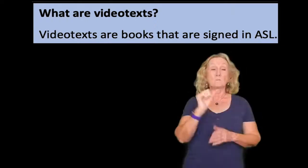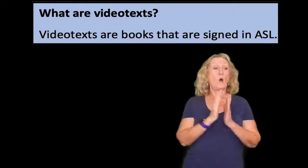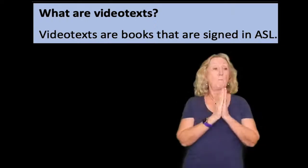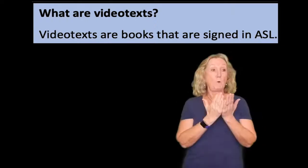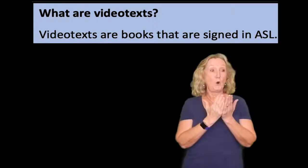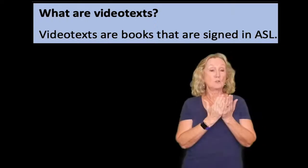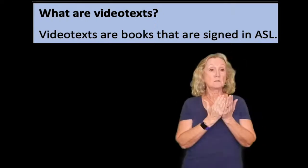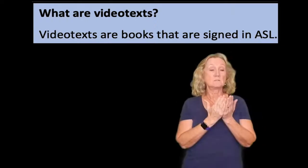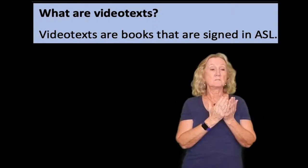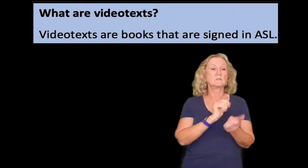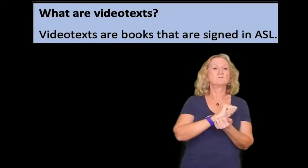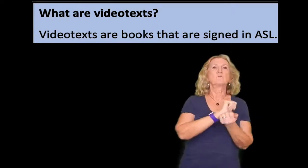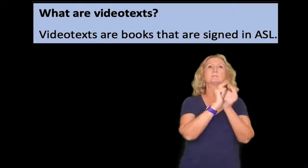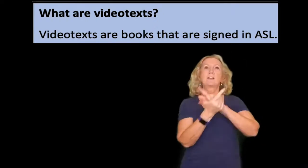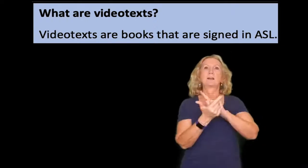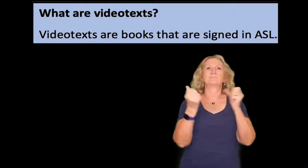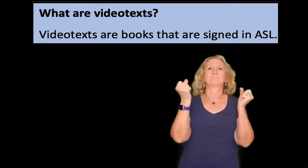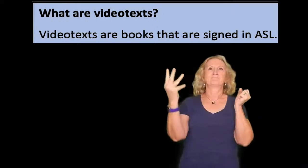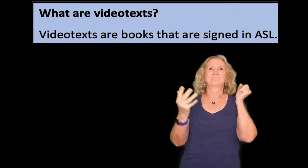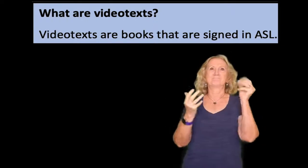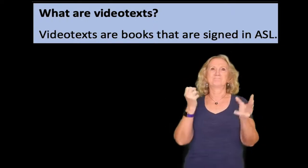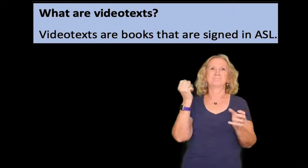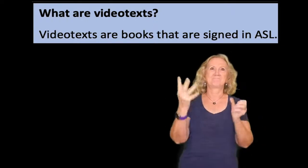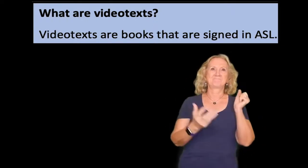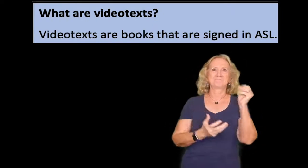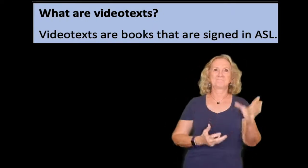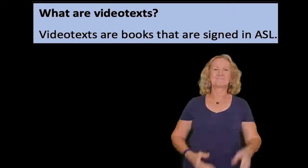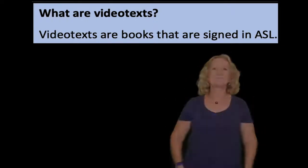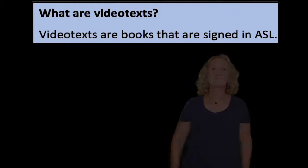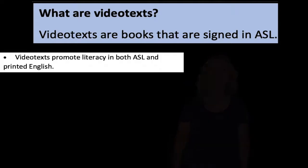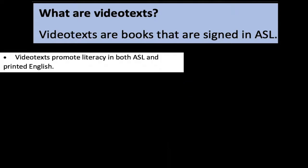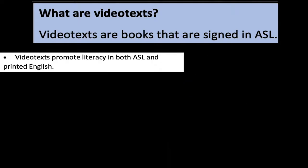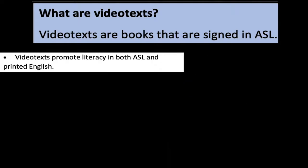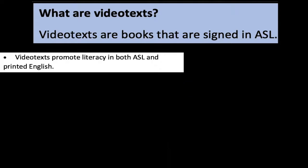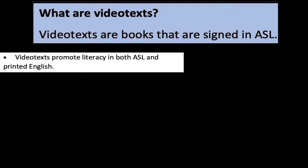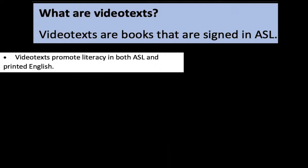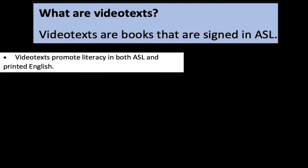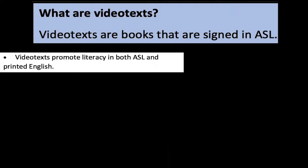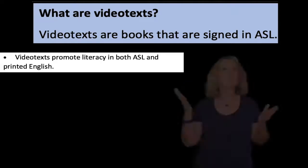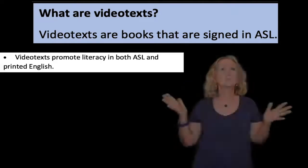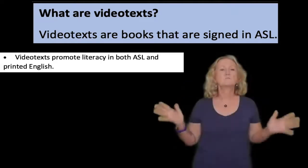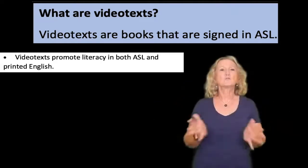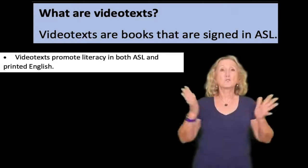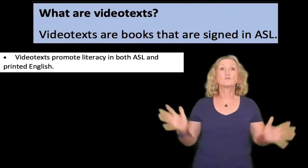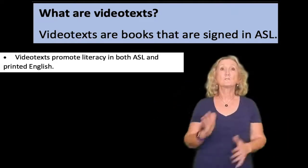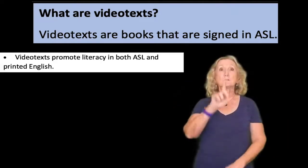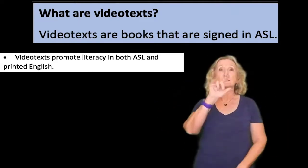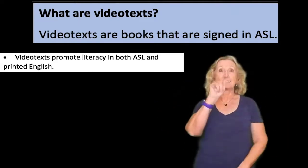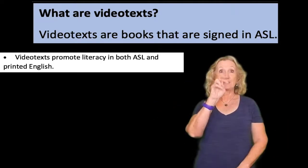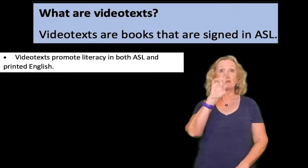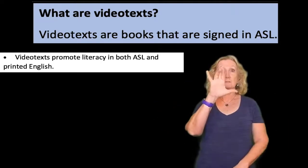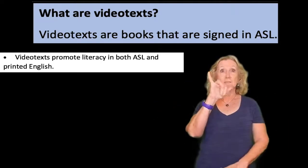video texts are books that are signed in